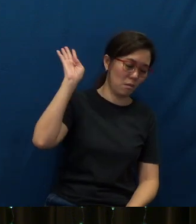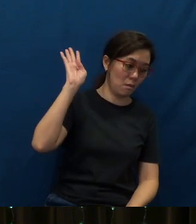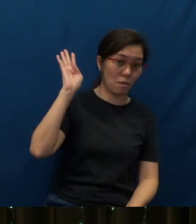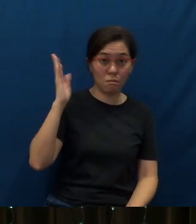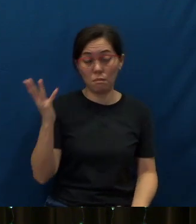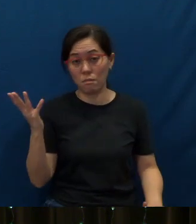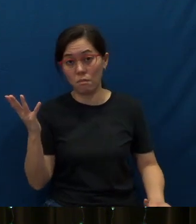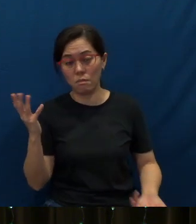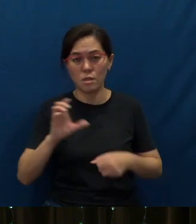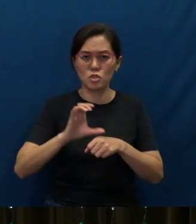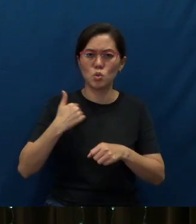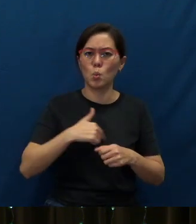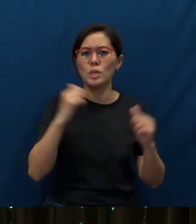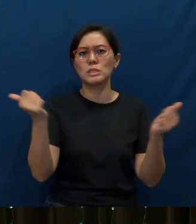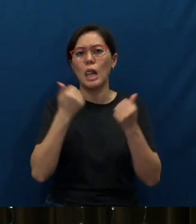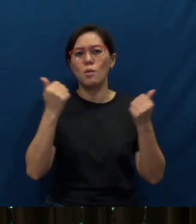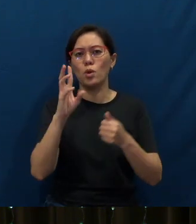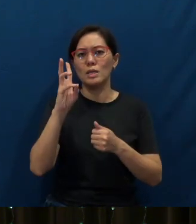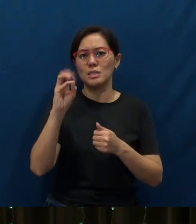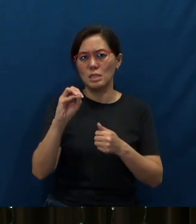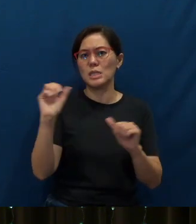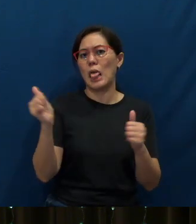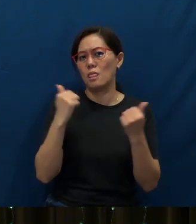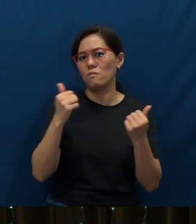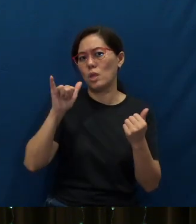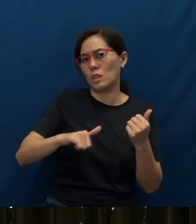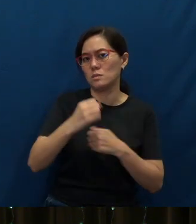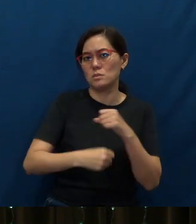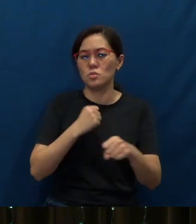As a church we are celebrating our 60th anniversary this year,